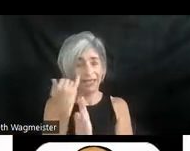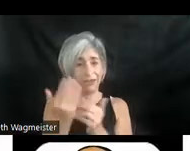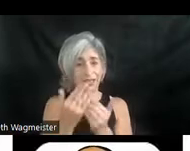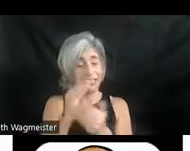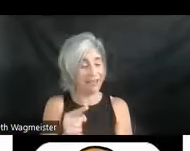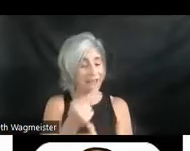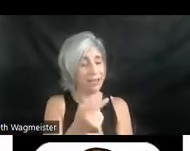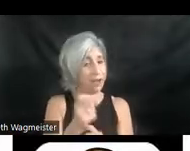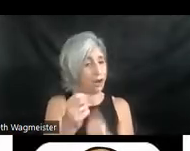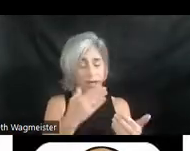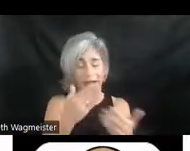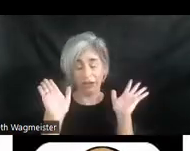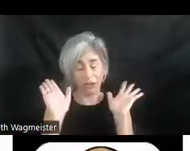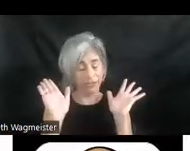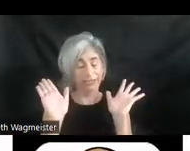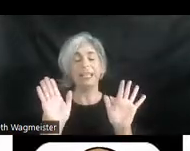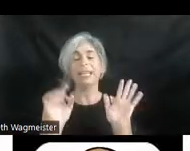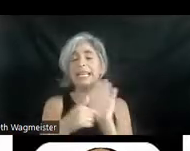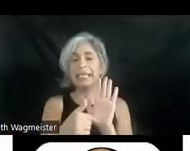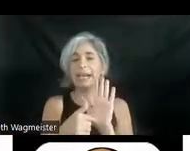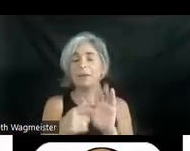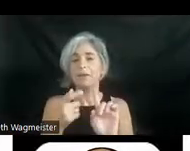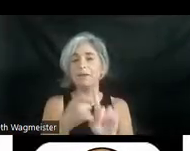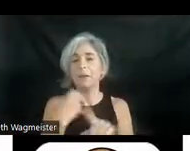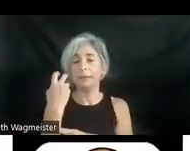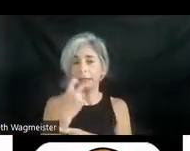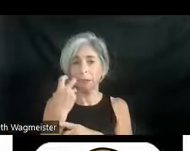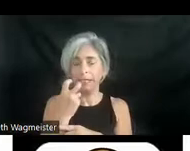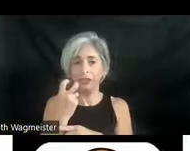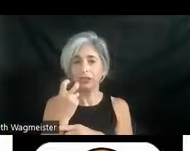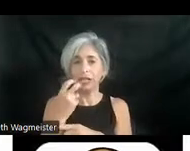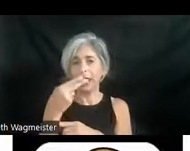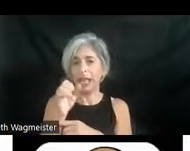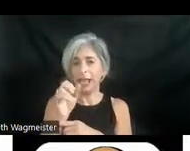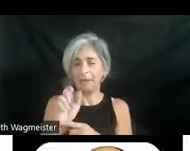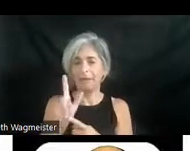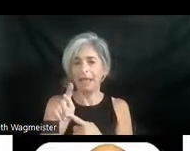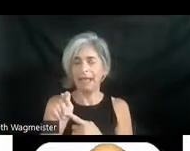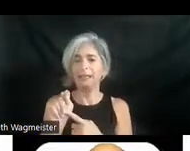or what have you. An example from a speech in hamlet an audio clip where the included